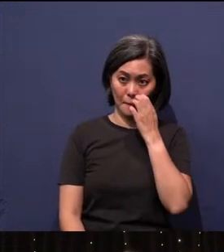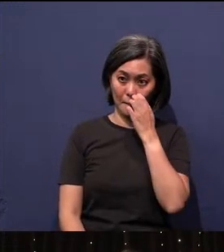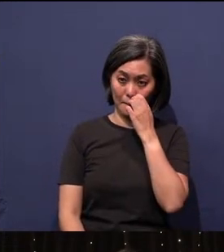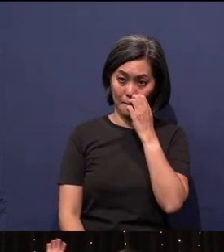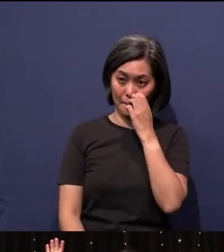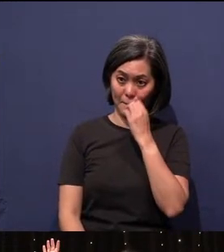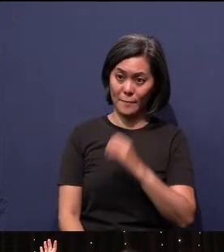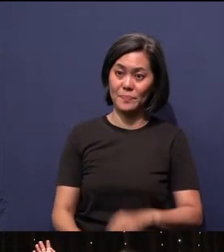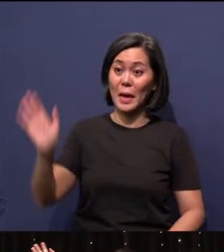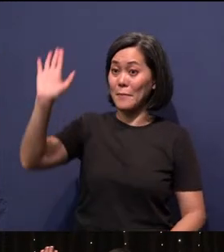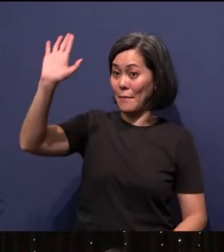Bye-bye.